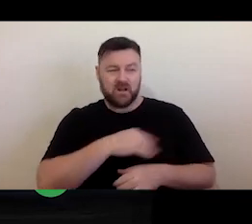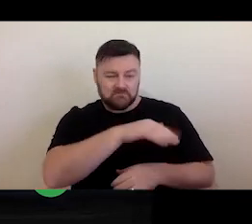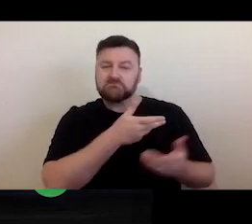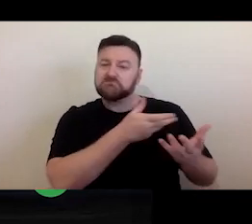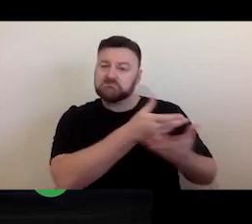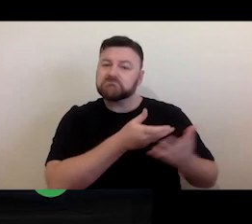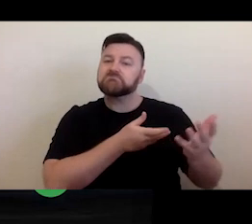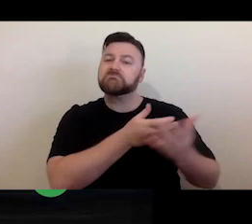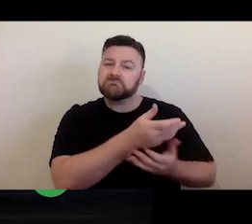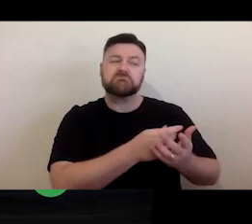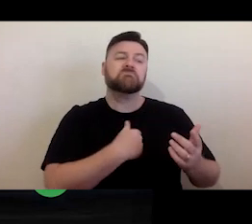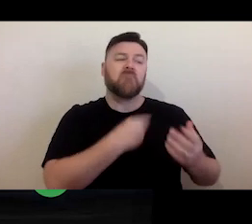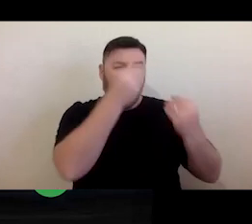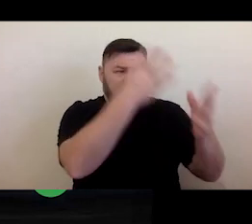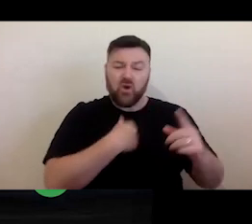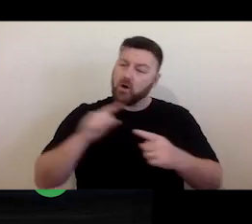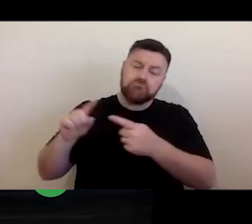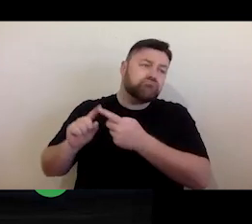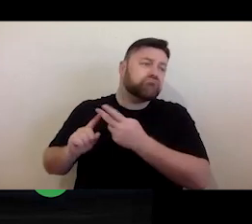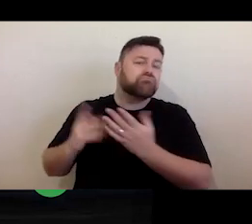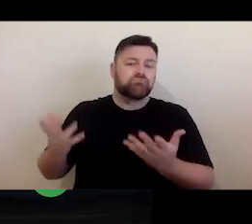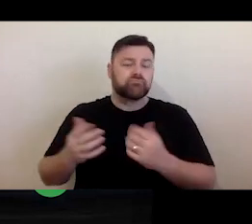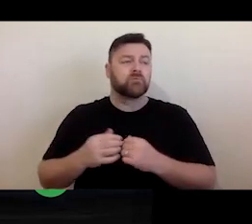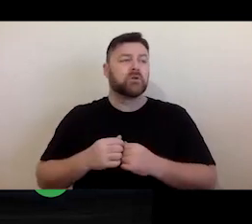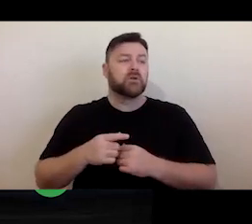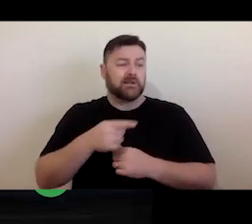and the limitations that you have and see whether there are ways that